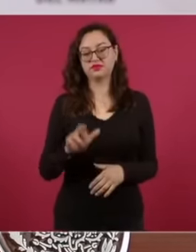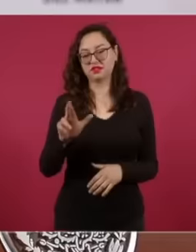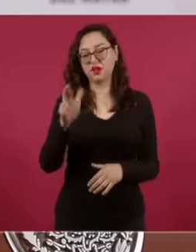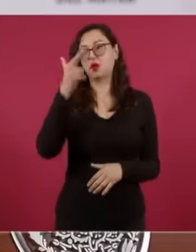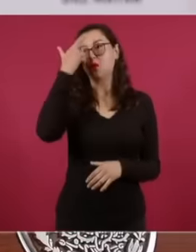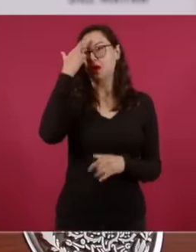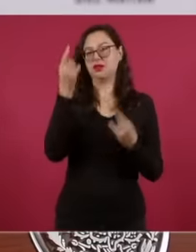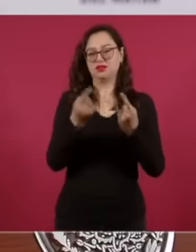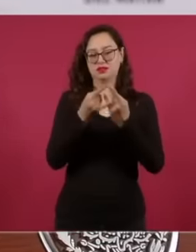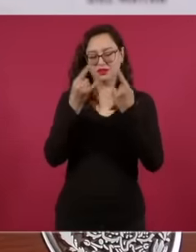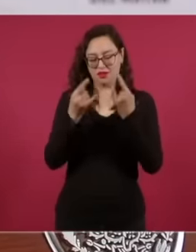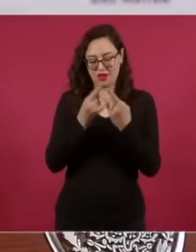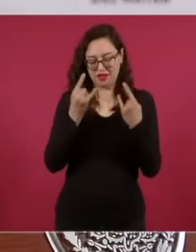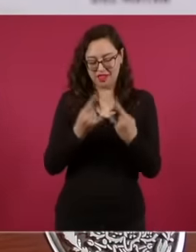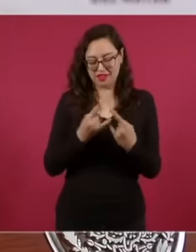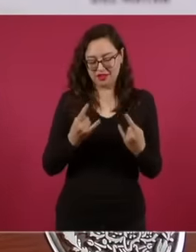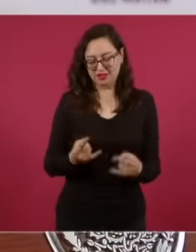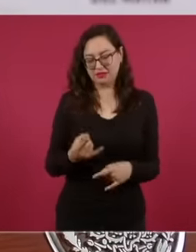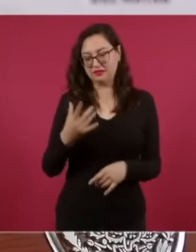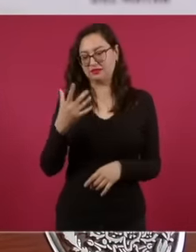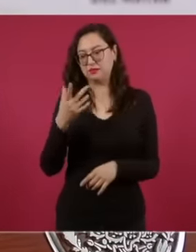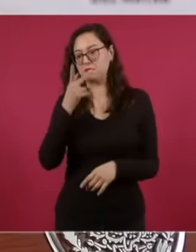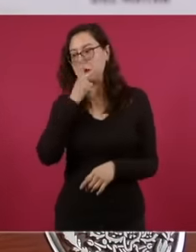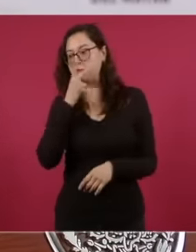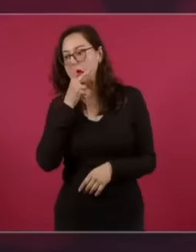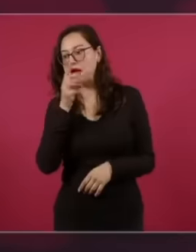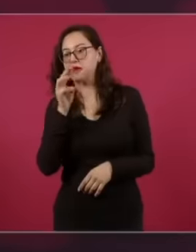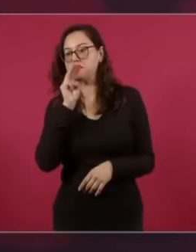children recently